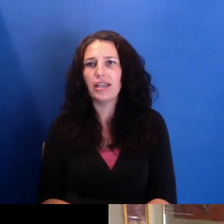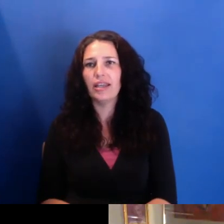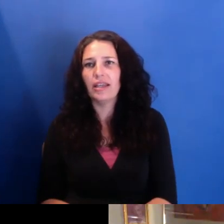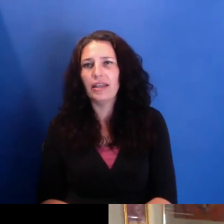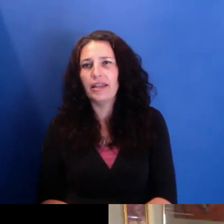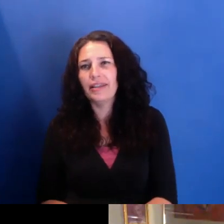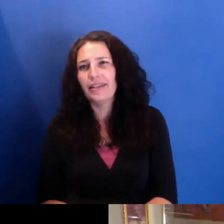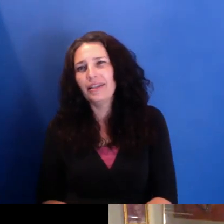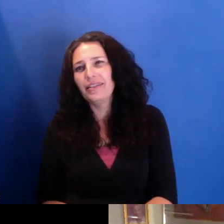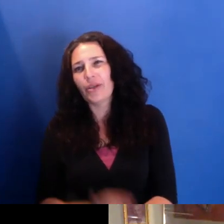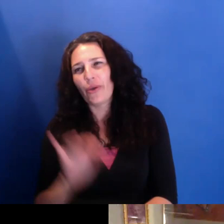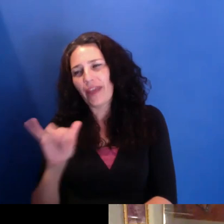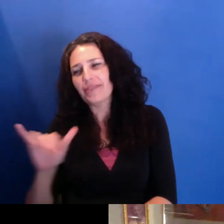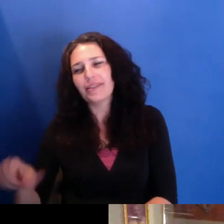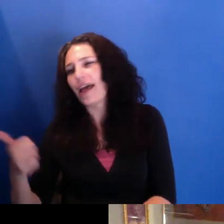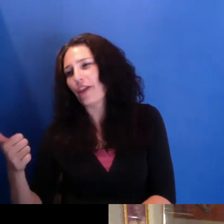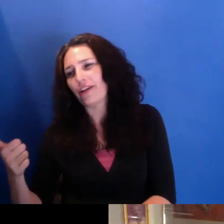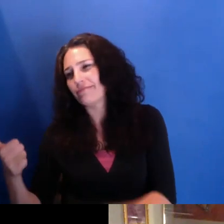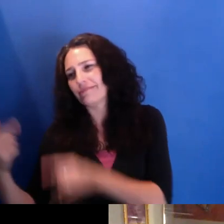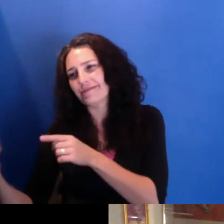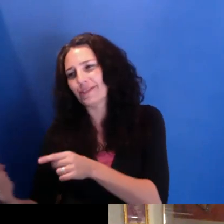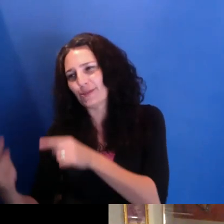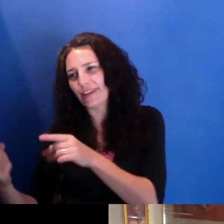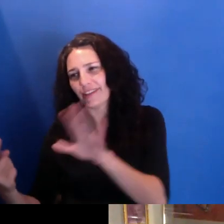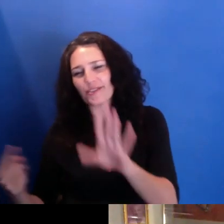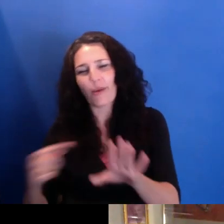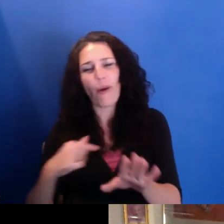And I also think, you know, part of the work of media makers